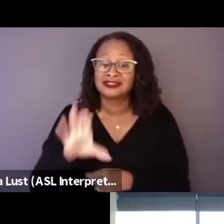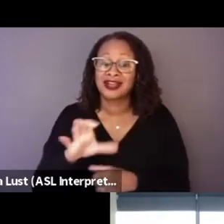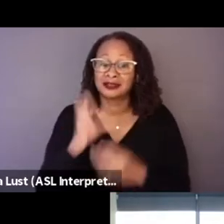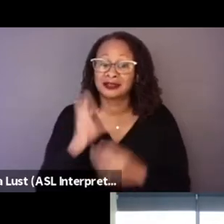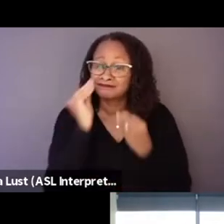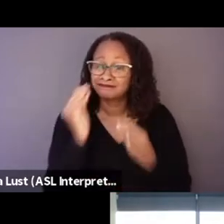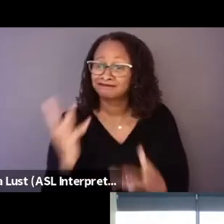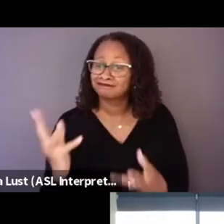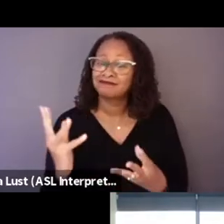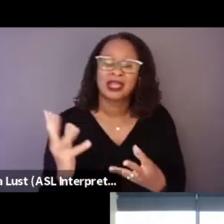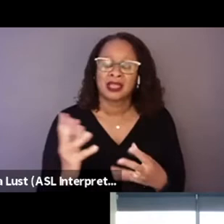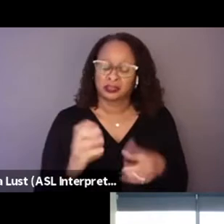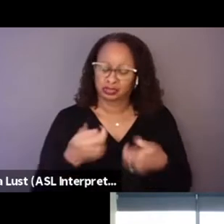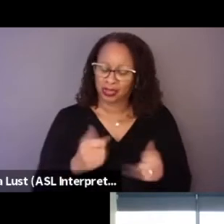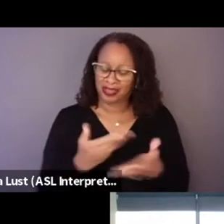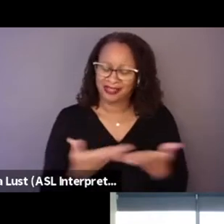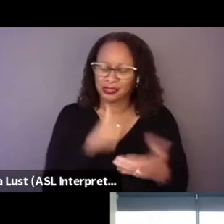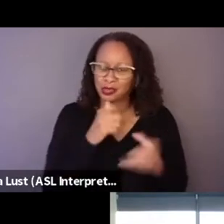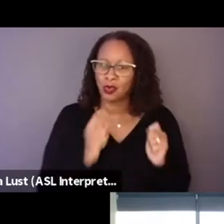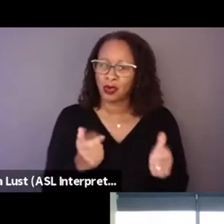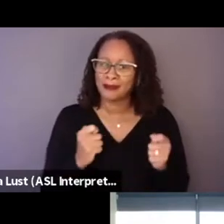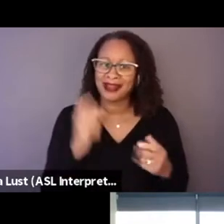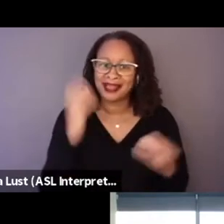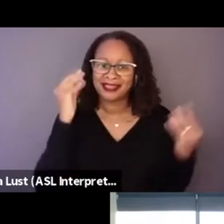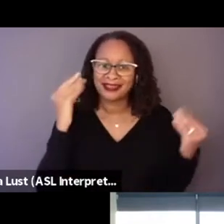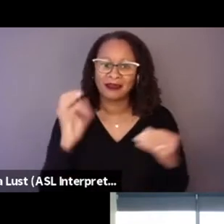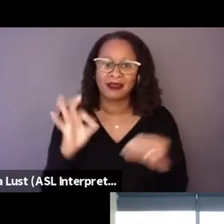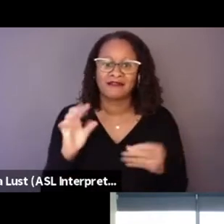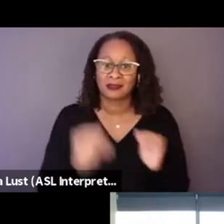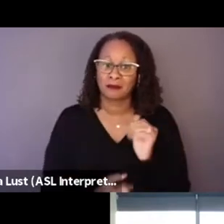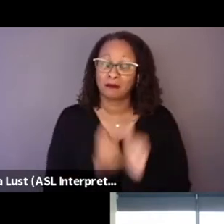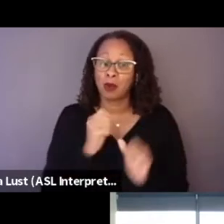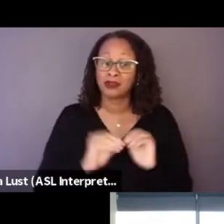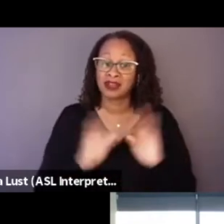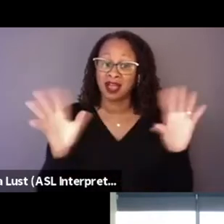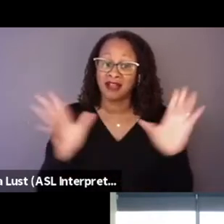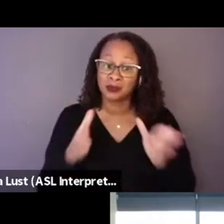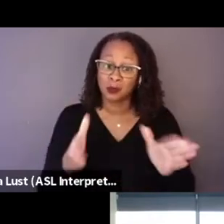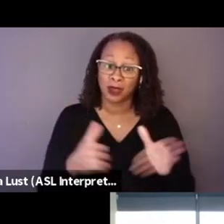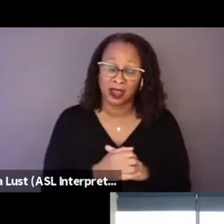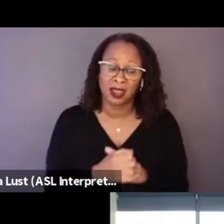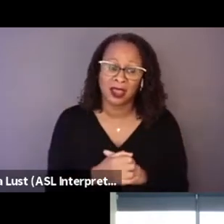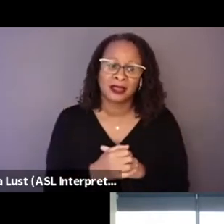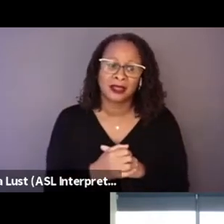that we wouldn't automatically think as the most obvious way in. So Daniela and Elena,